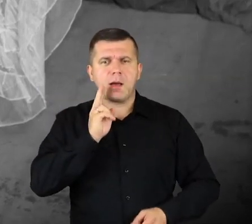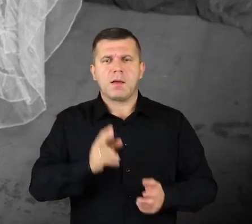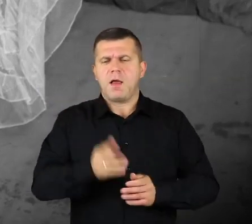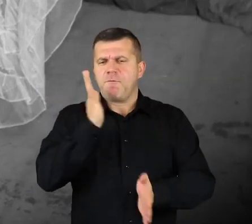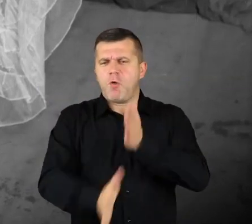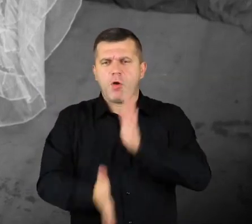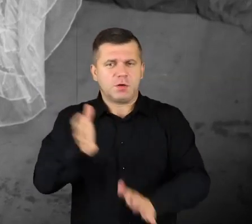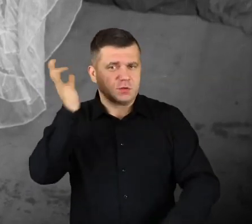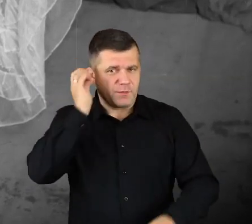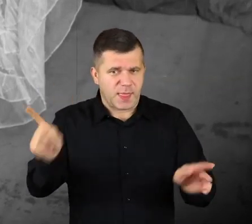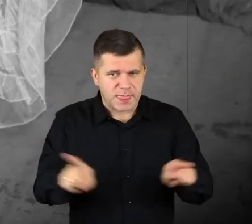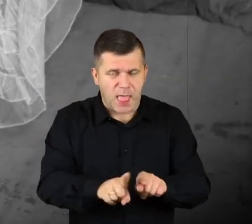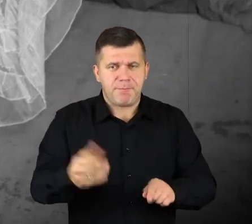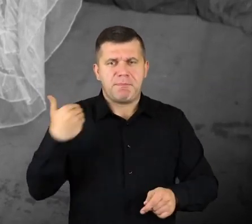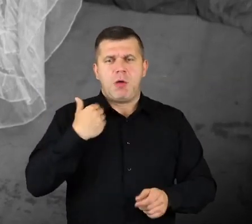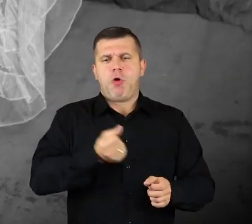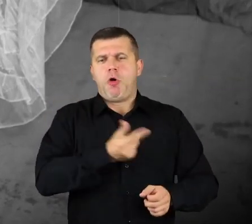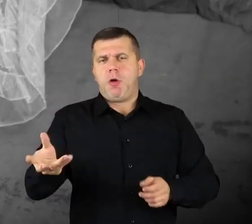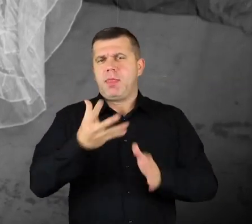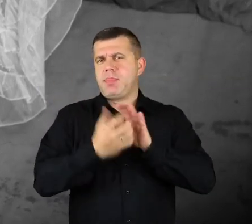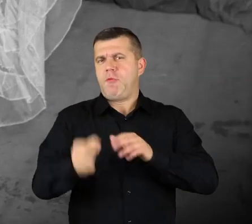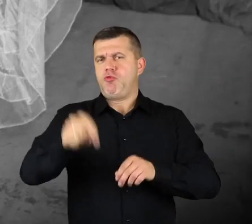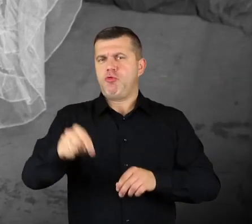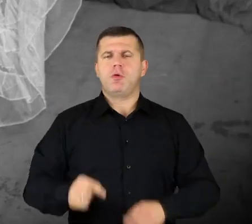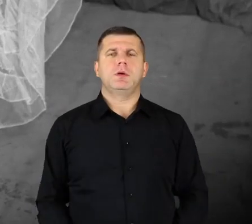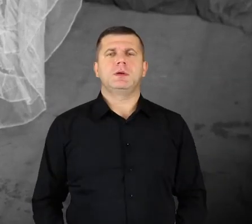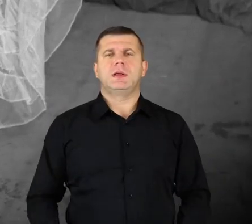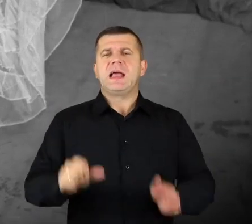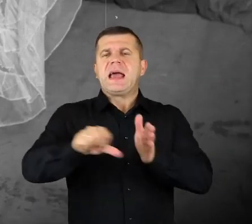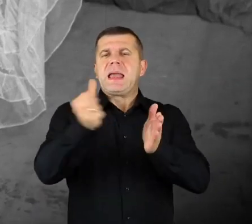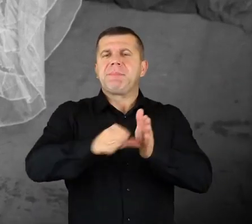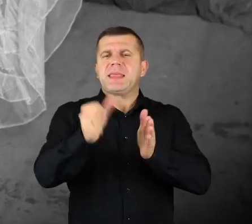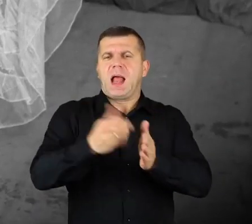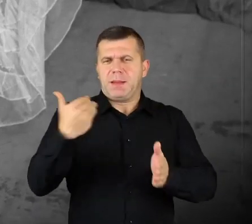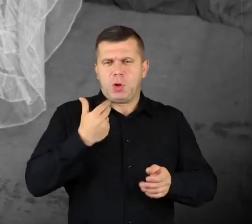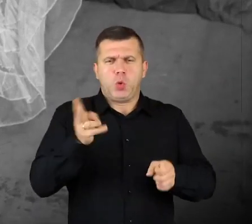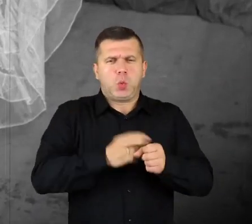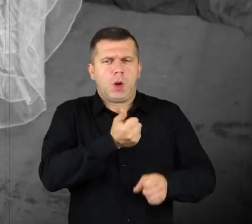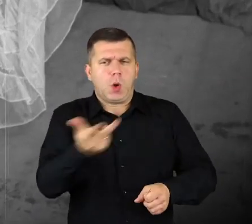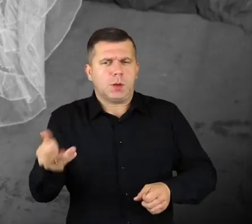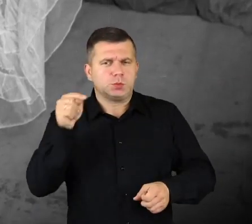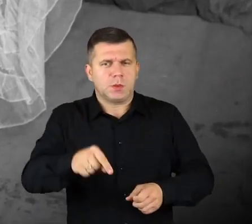“Wojenne dziewczyny”, I think they came here as well. They shot an episode here. For sure one of the episodes of “Kryminalni”.